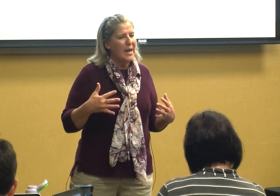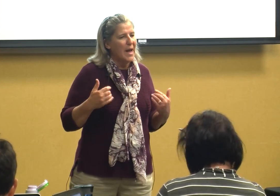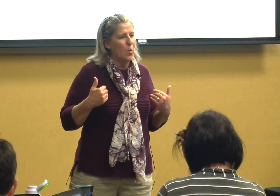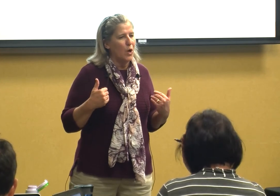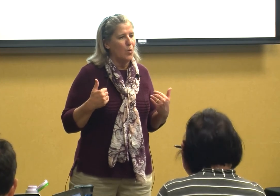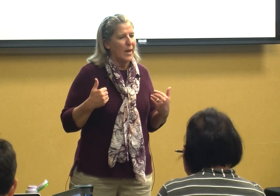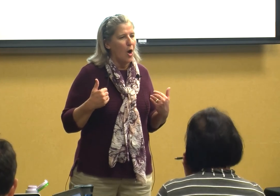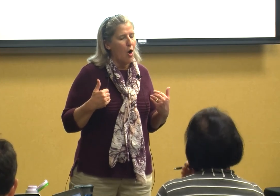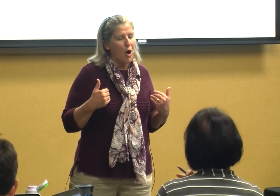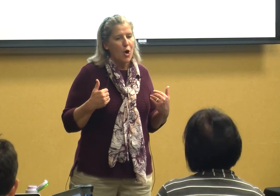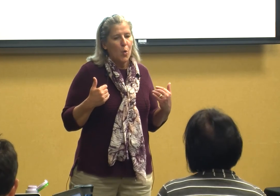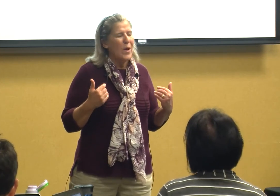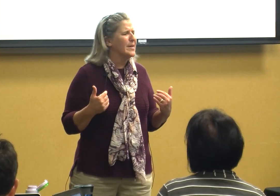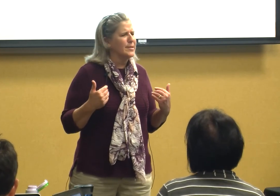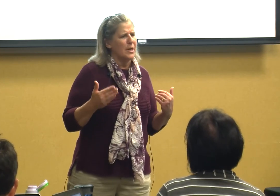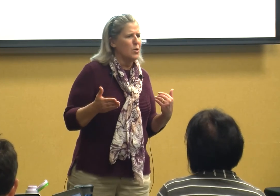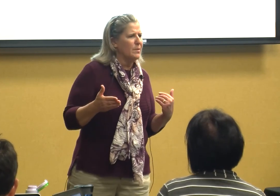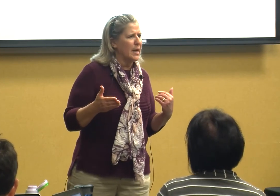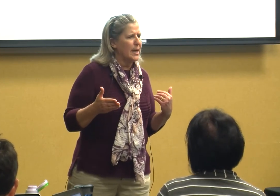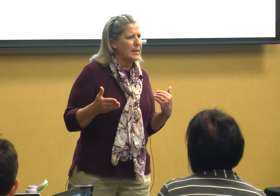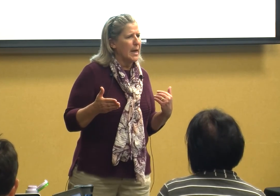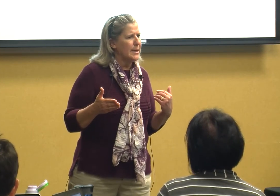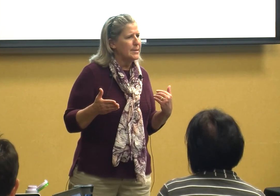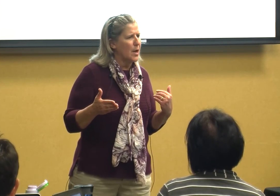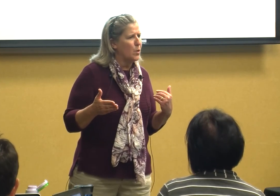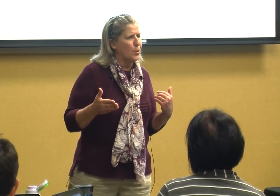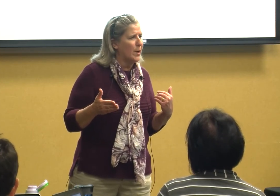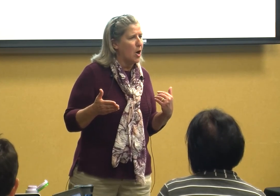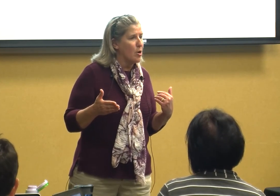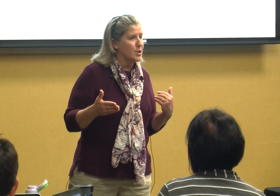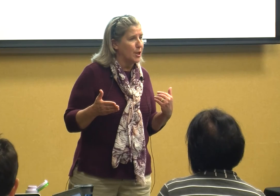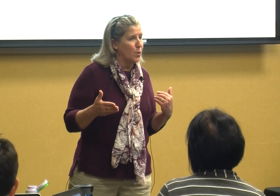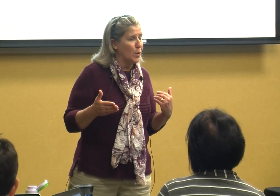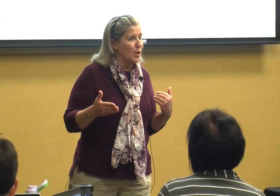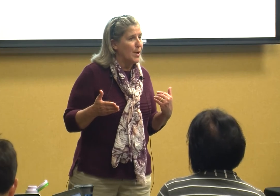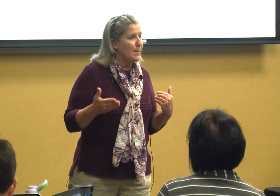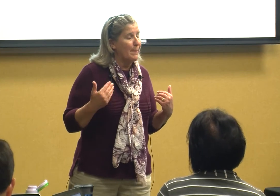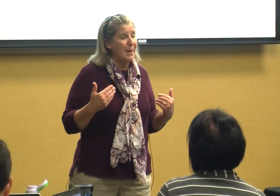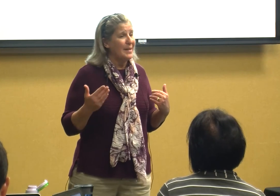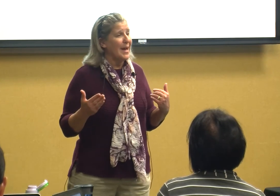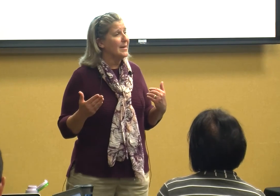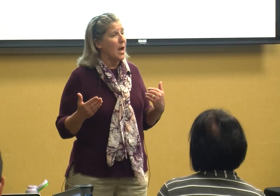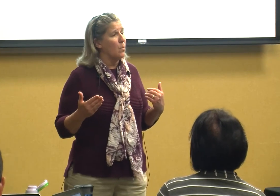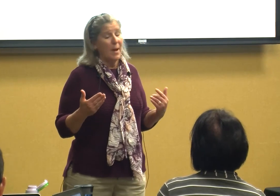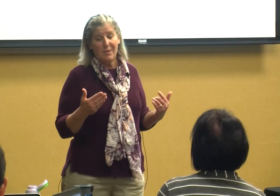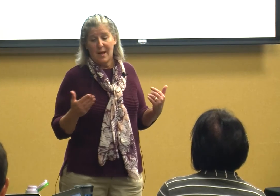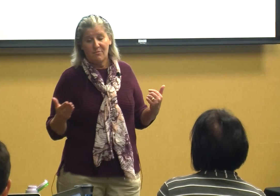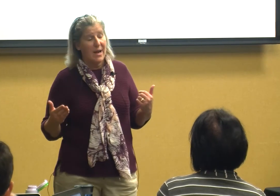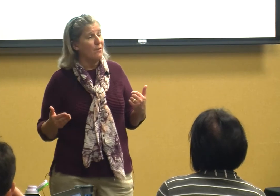know who we are we assume the kid does know who we are too but maybe they don't maybe they've never